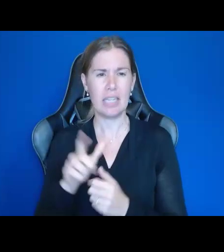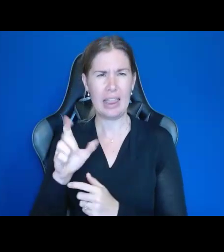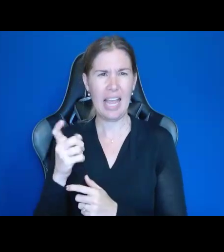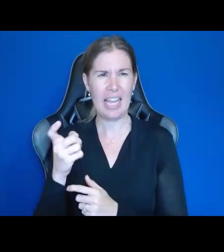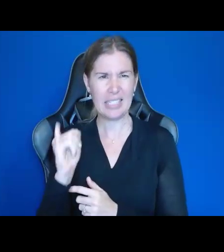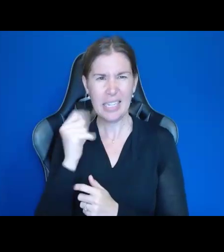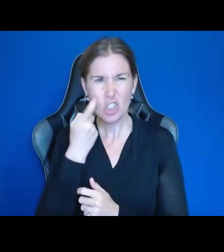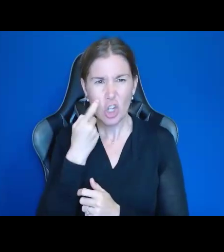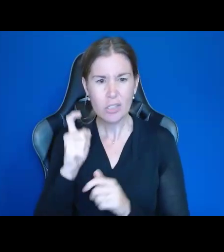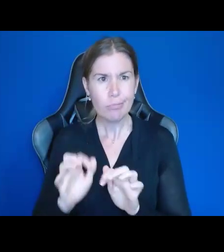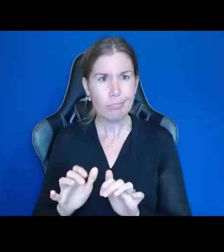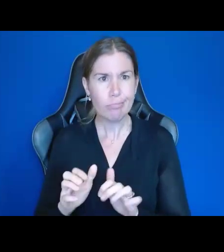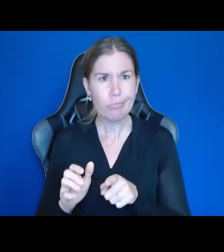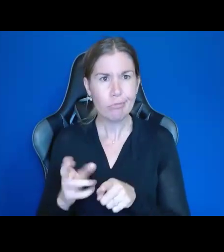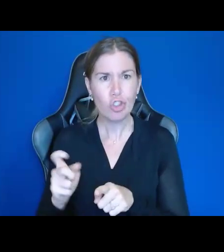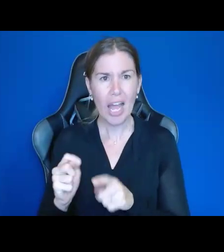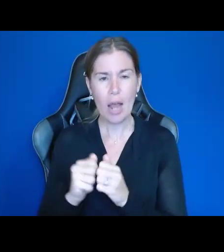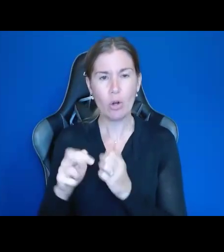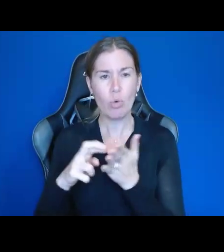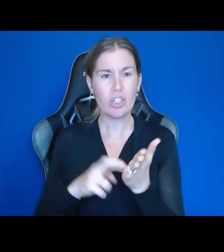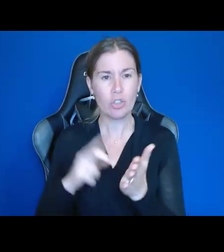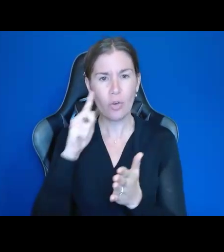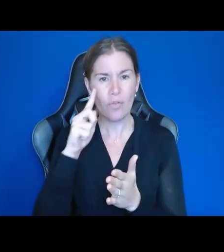the chat how to register for upcoming events.